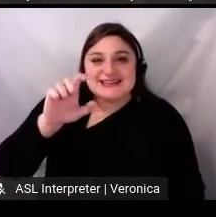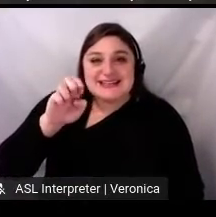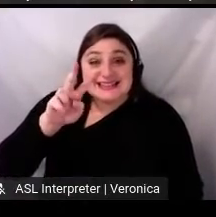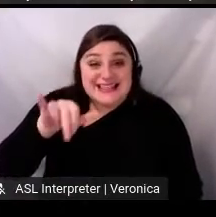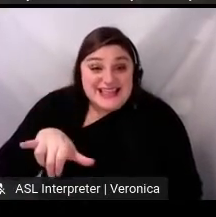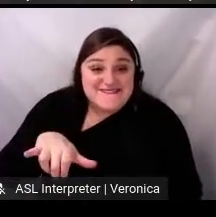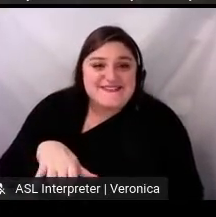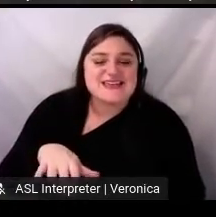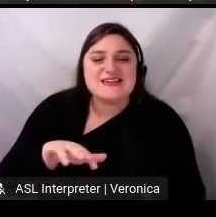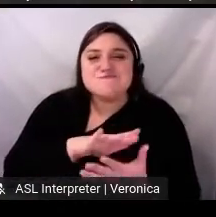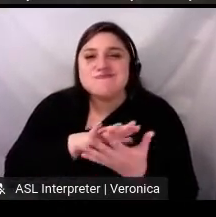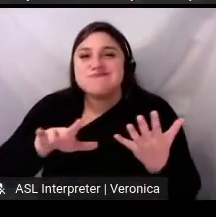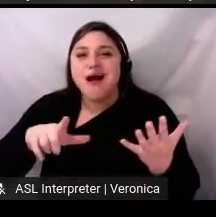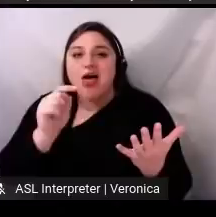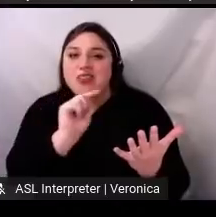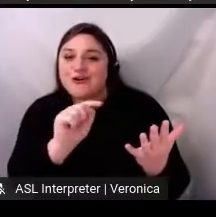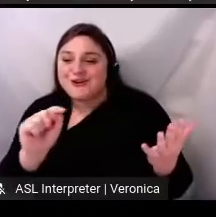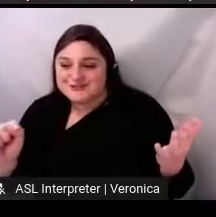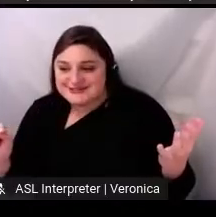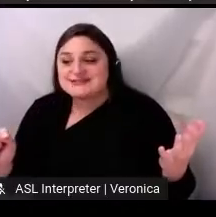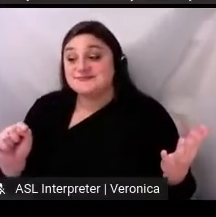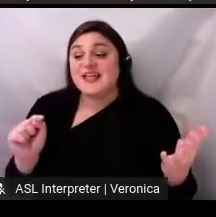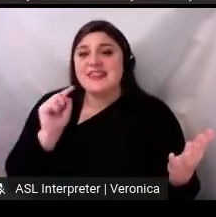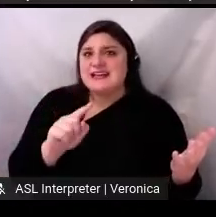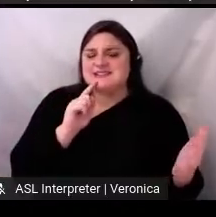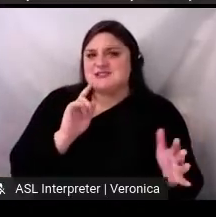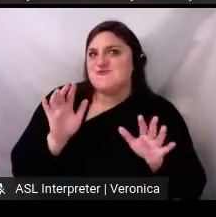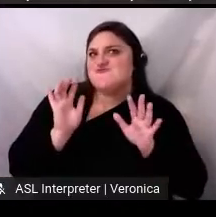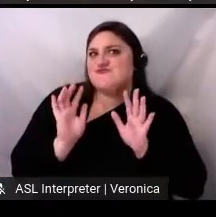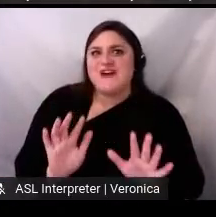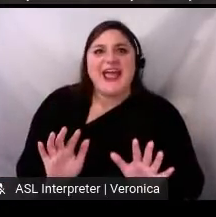participate. Which was really great for the number of